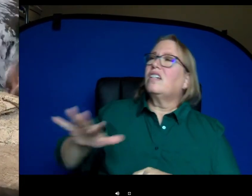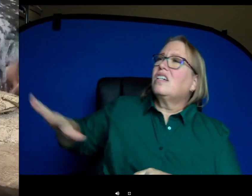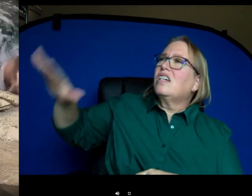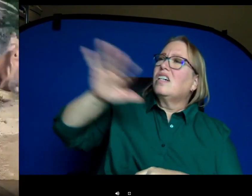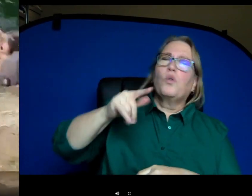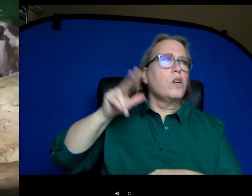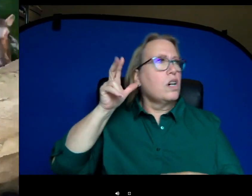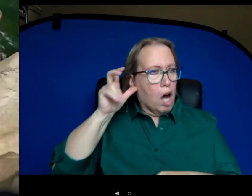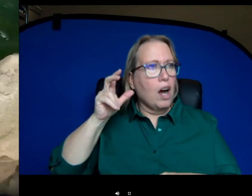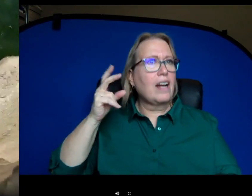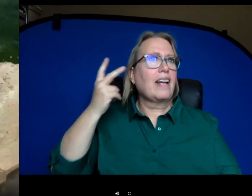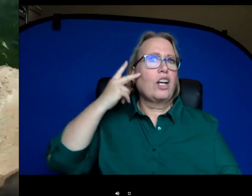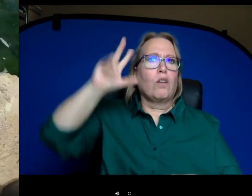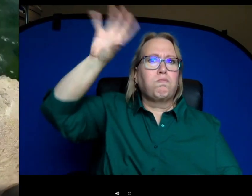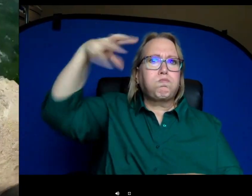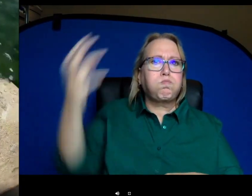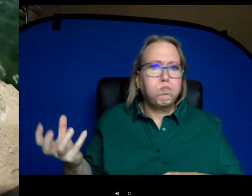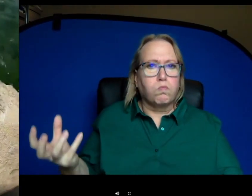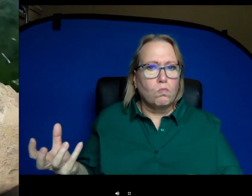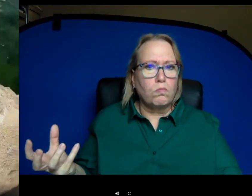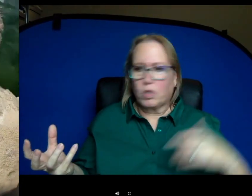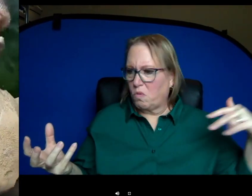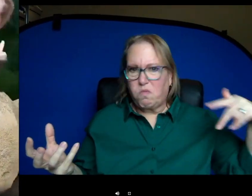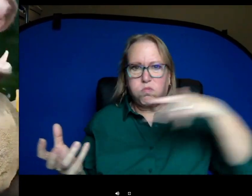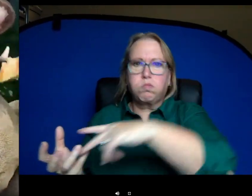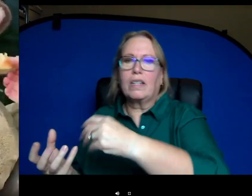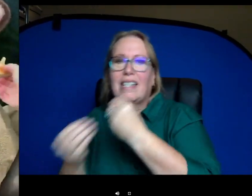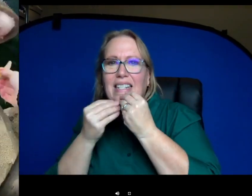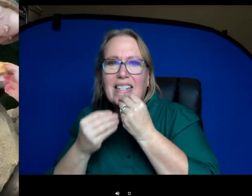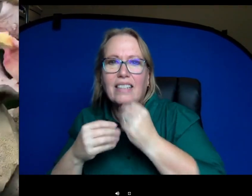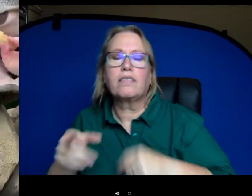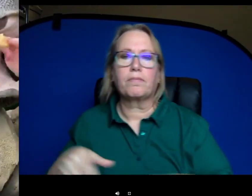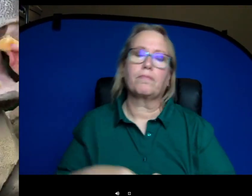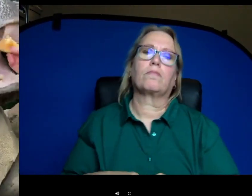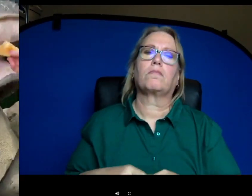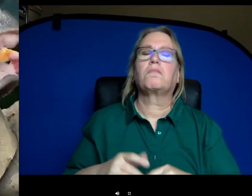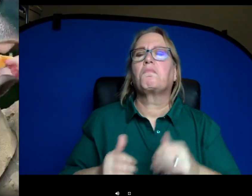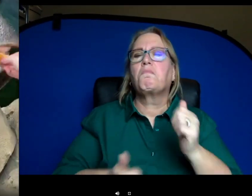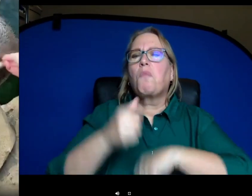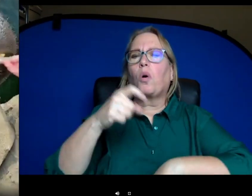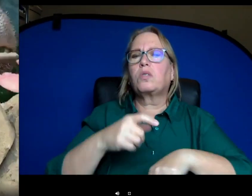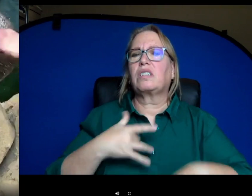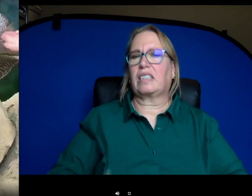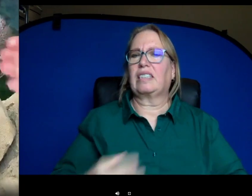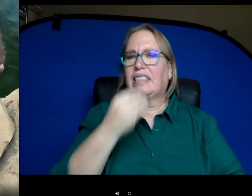would find it on the ground and eat that. Otherwise they're going to eat a lot of grass but on special occasions they would find fruit. And on special